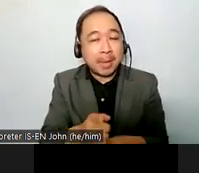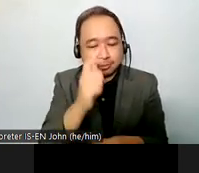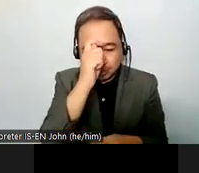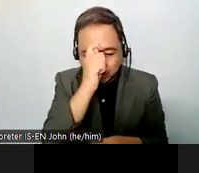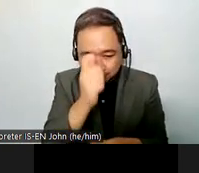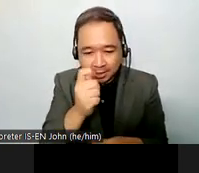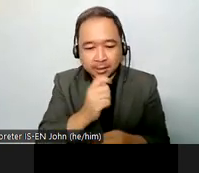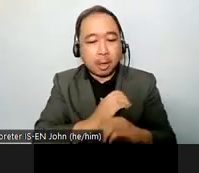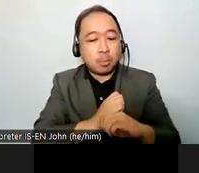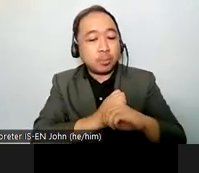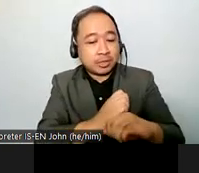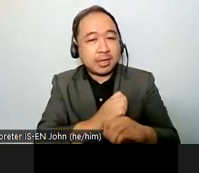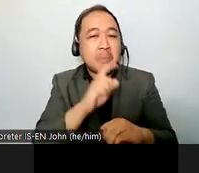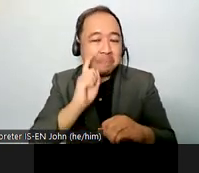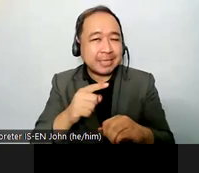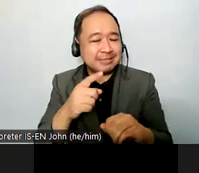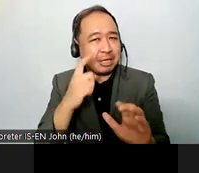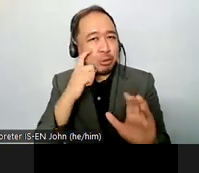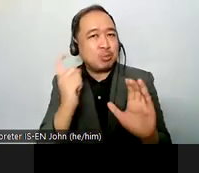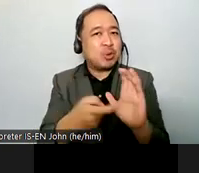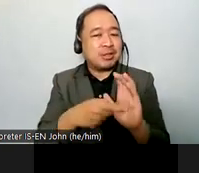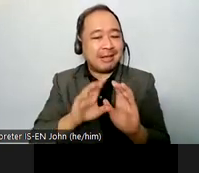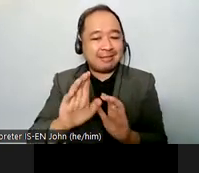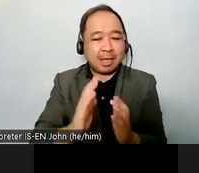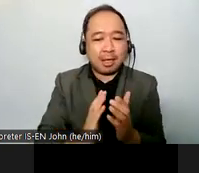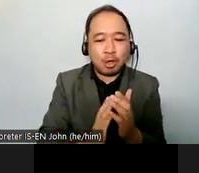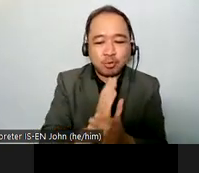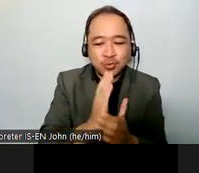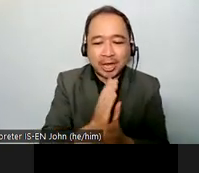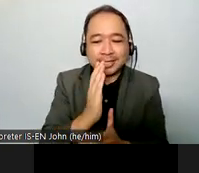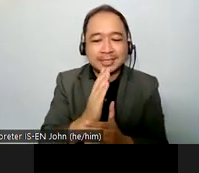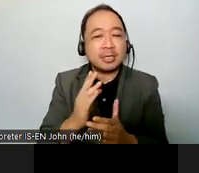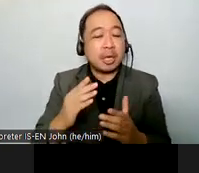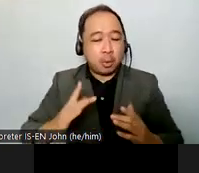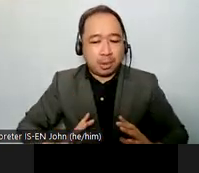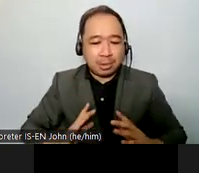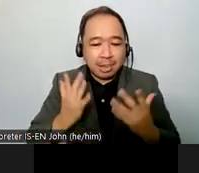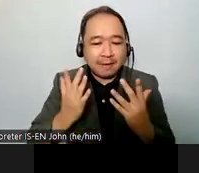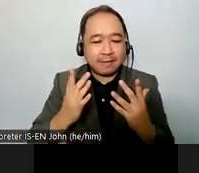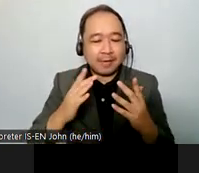thank you very much mr rosemary is the chair of the crpd committee thank you so much for sharing